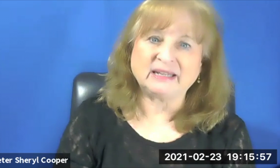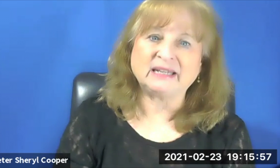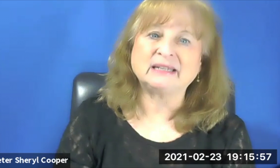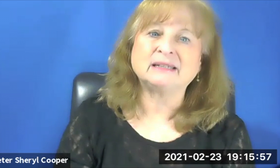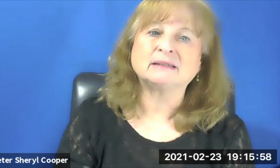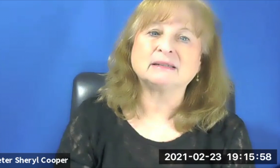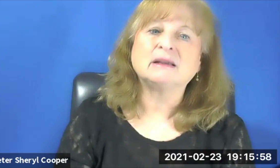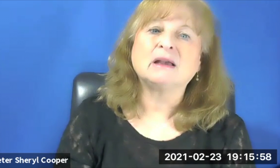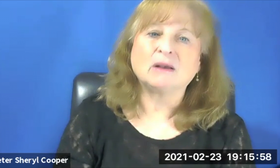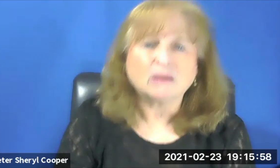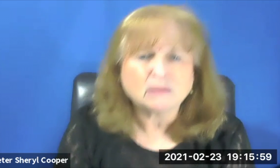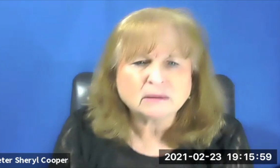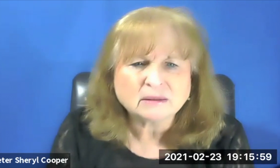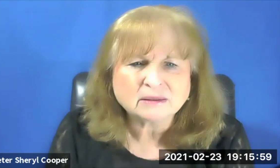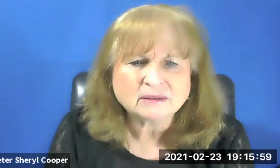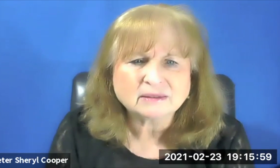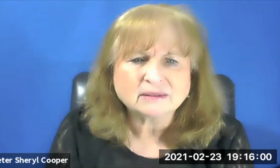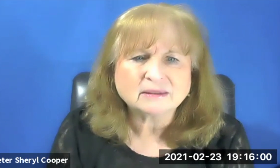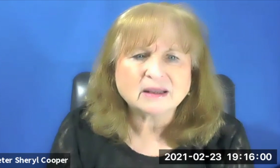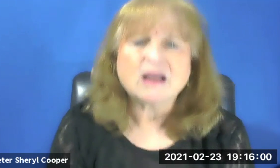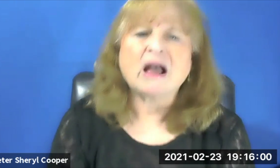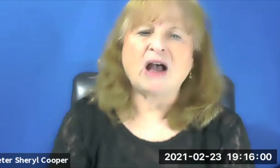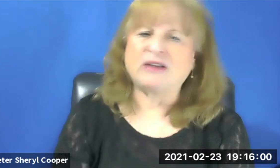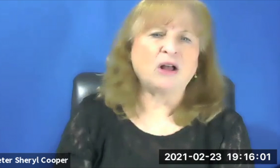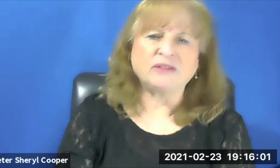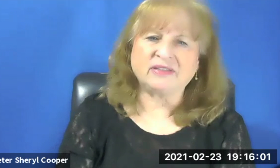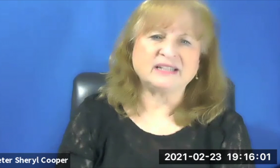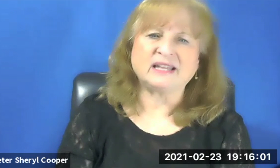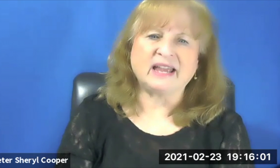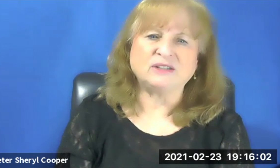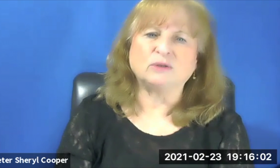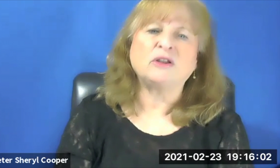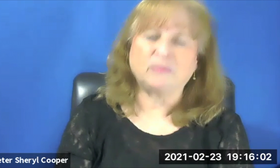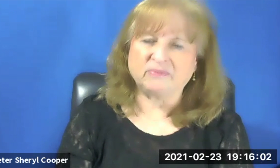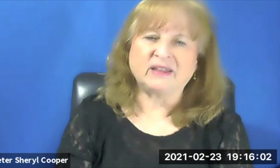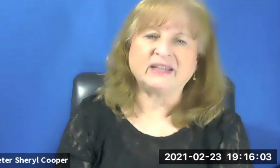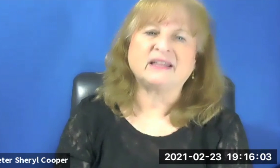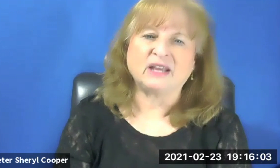respectability and all the things that they do, all the things that they do